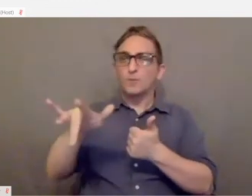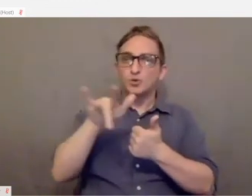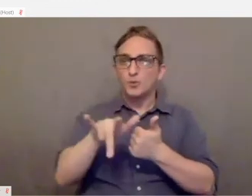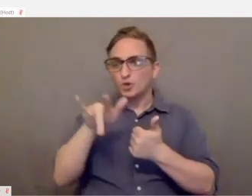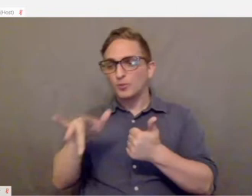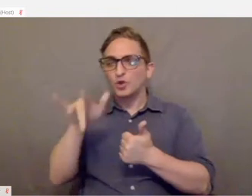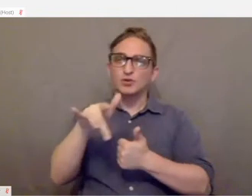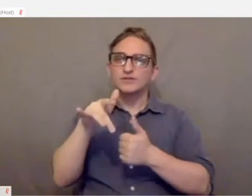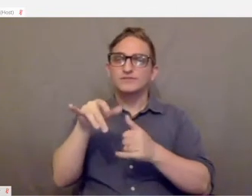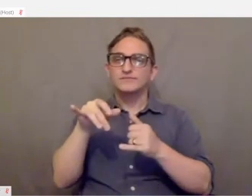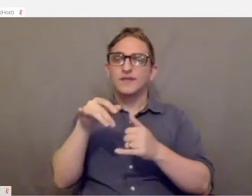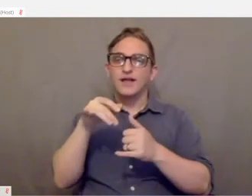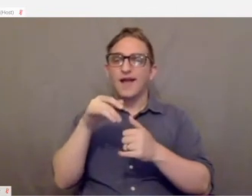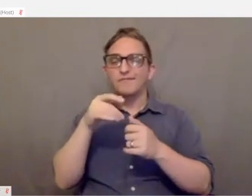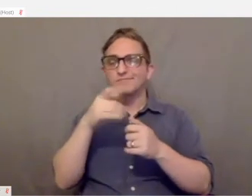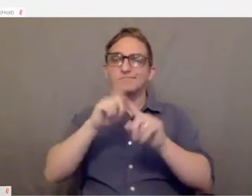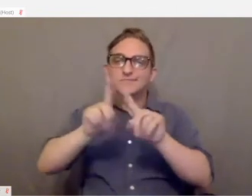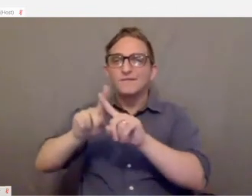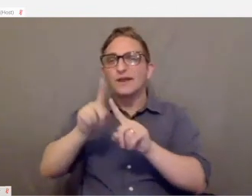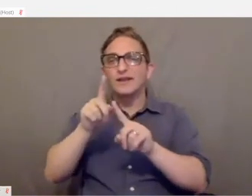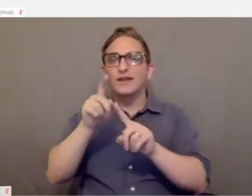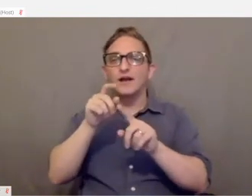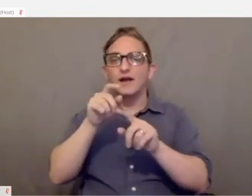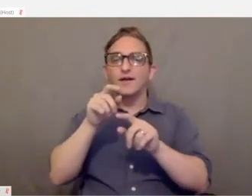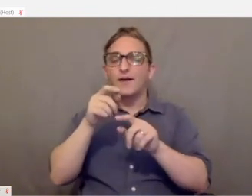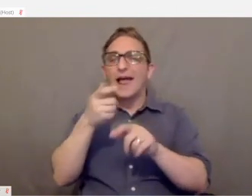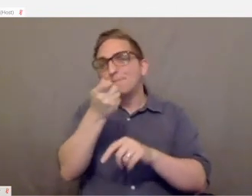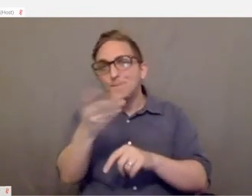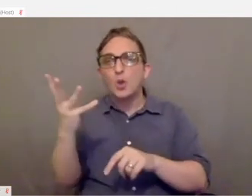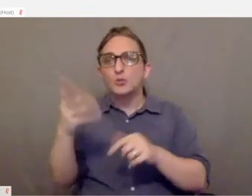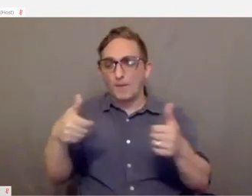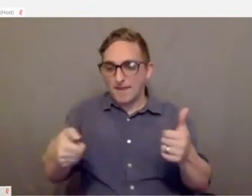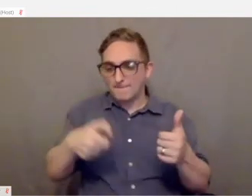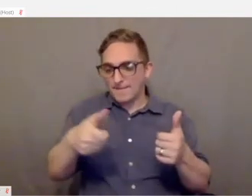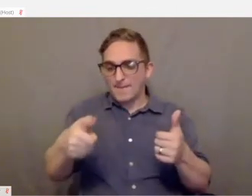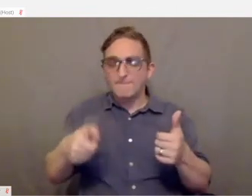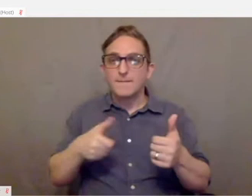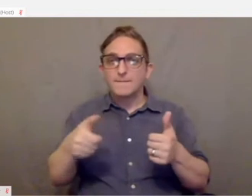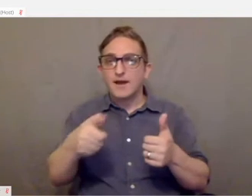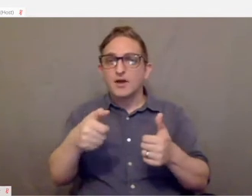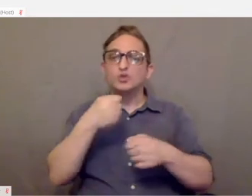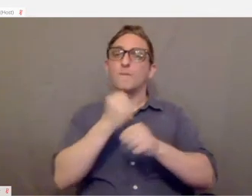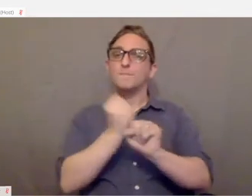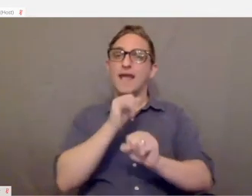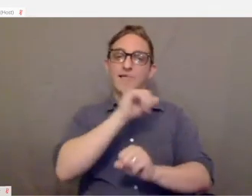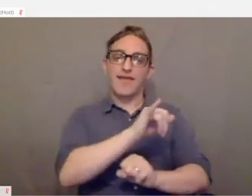A lot of times they require that you perform multiple inputs in a row to perform a move. I'm a button masher.